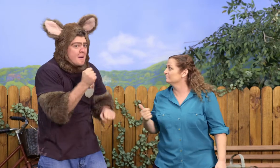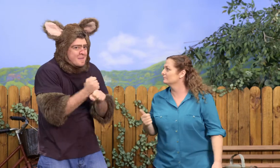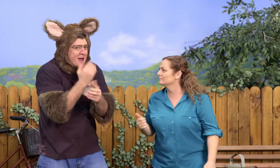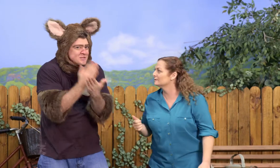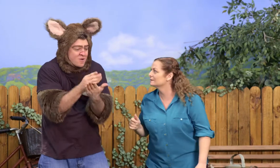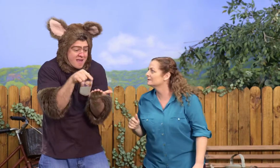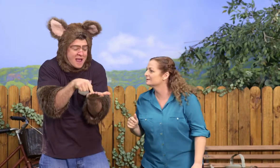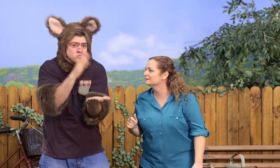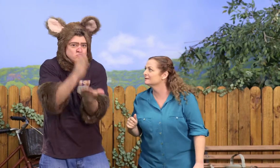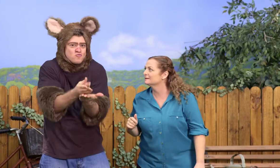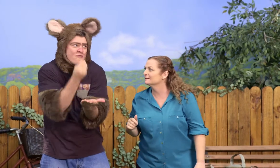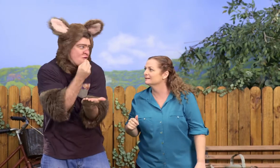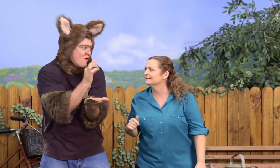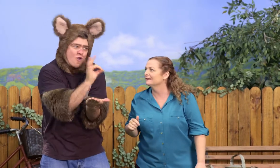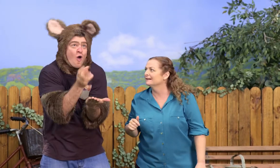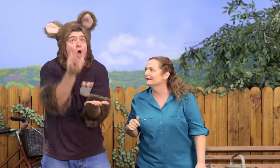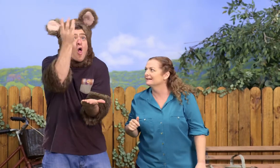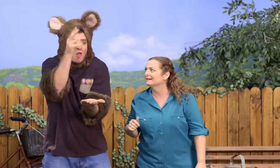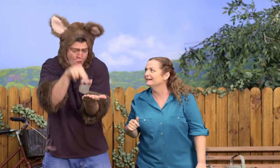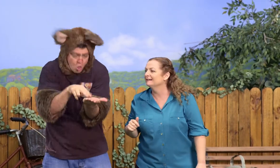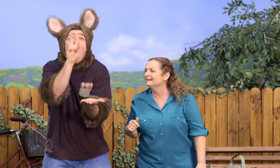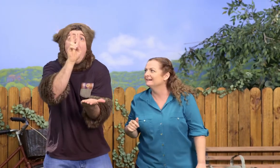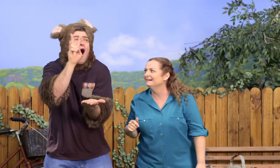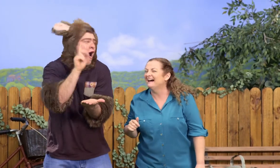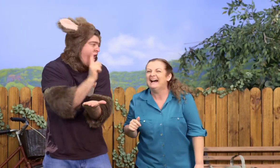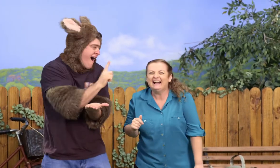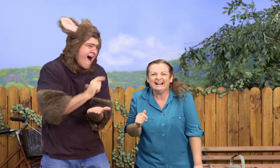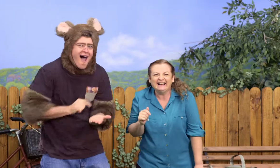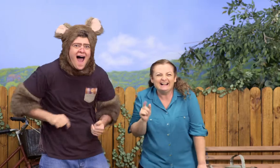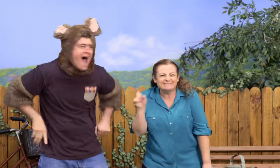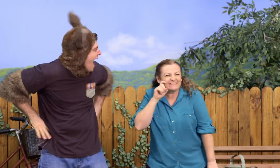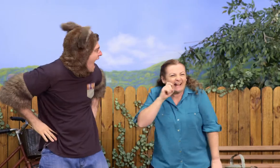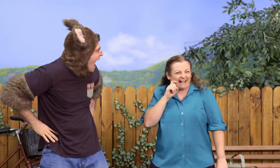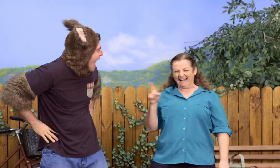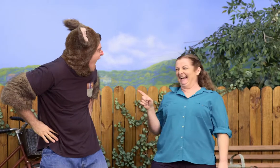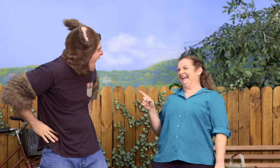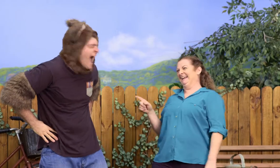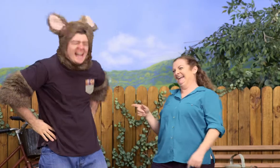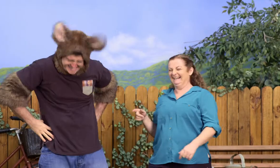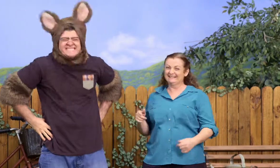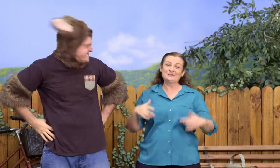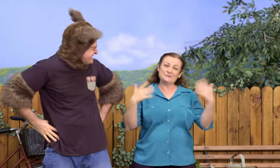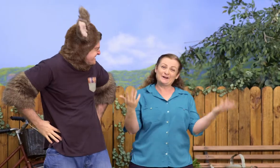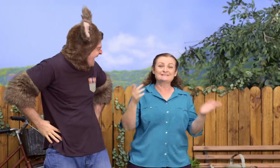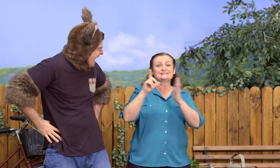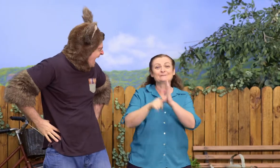Yes, but make sure that it's real food and not a reflection. You are funny.